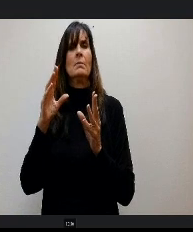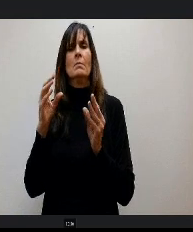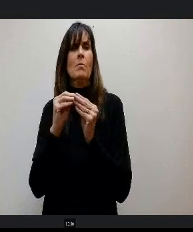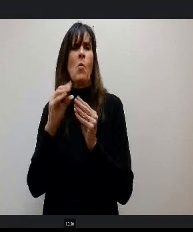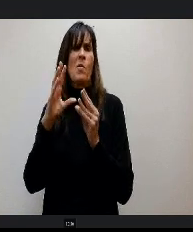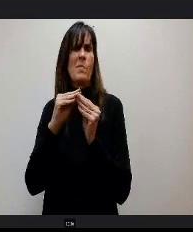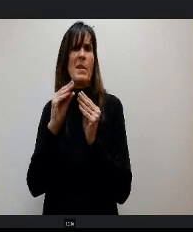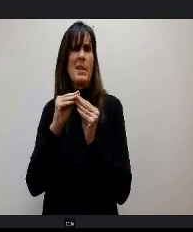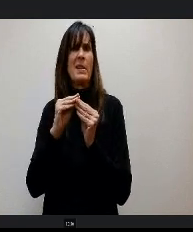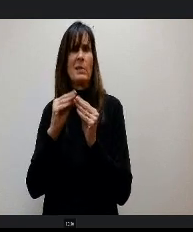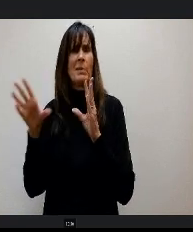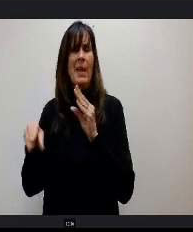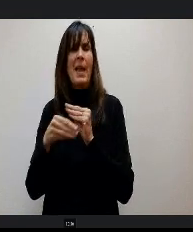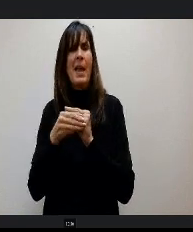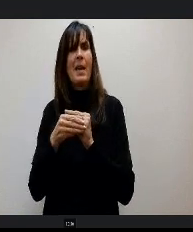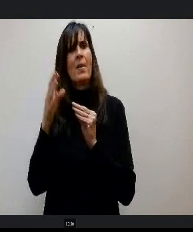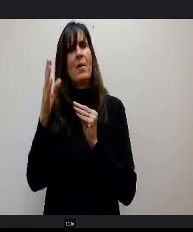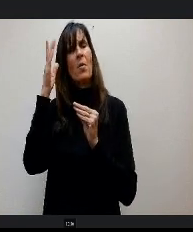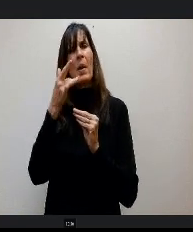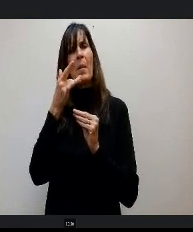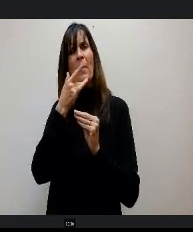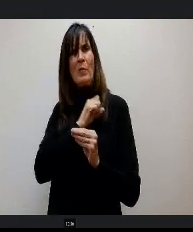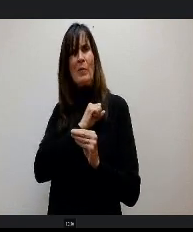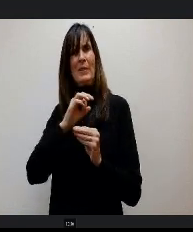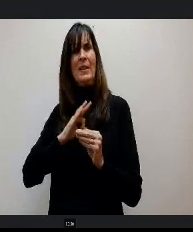staff time to focus more on our student achievement and academic outcomes.